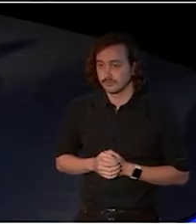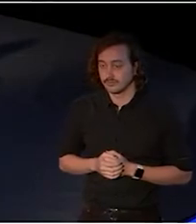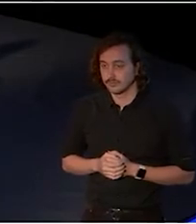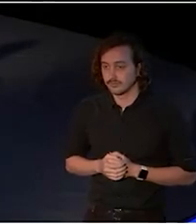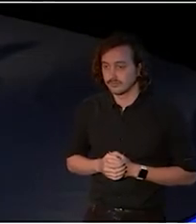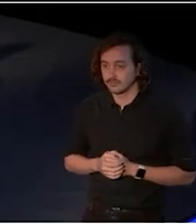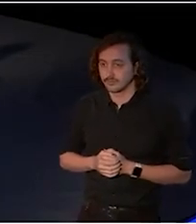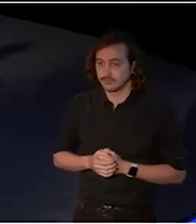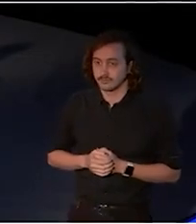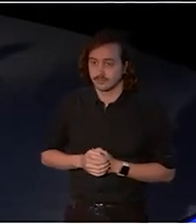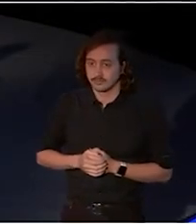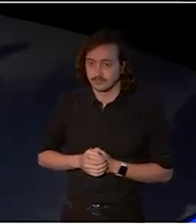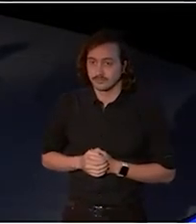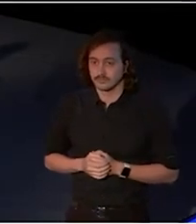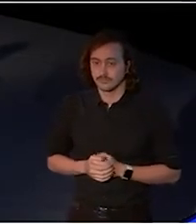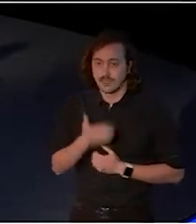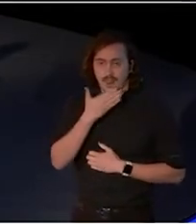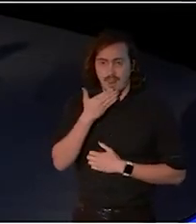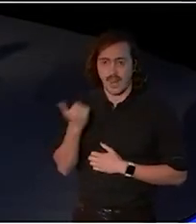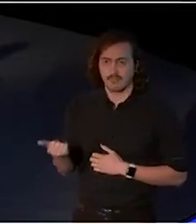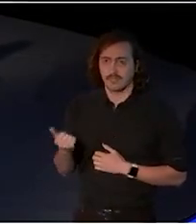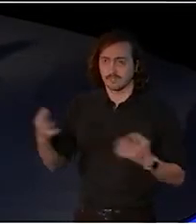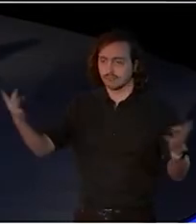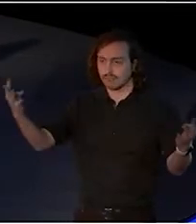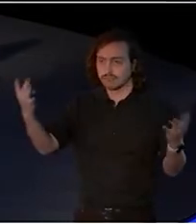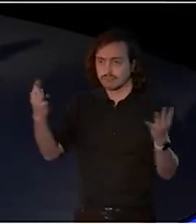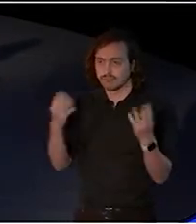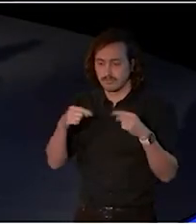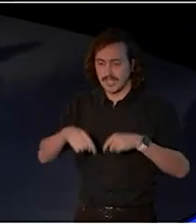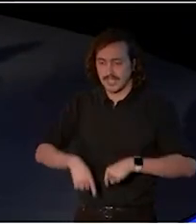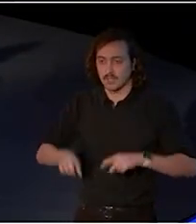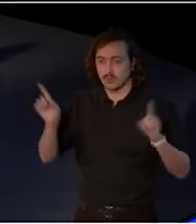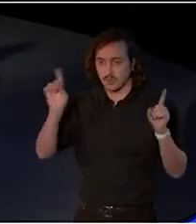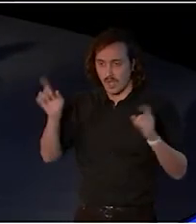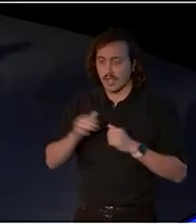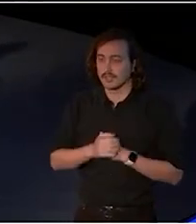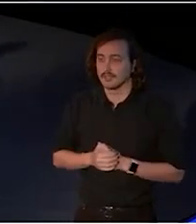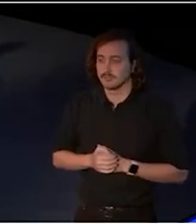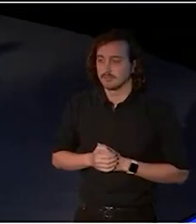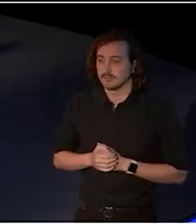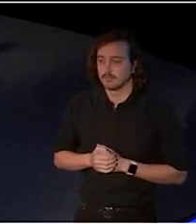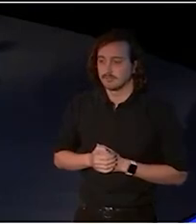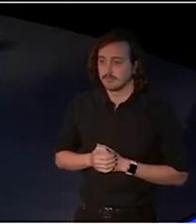It is lovely to gather here today on these Unceded Gadigal lands